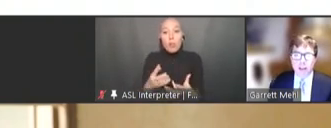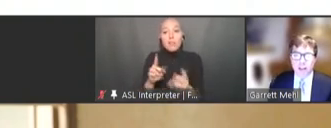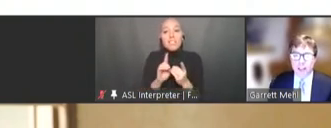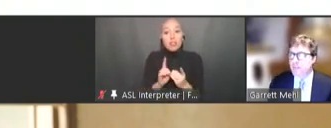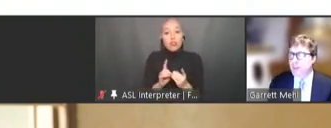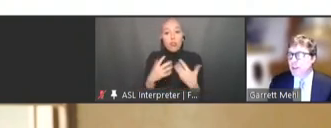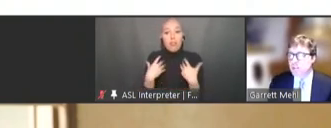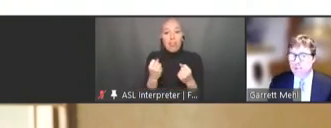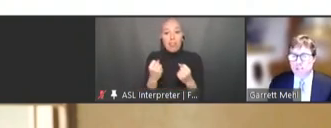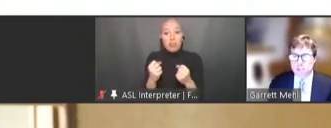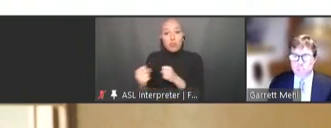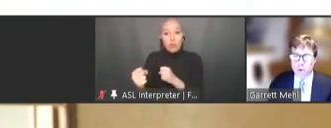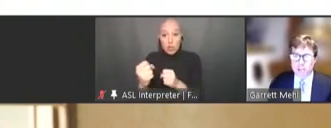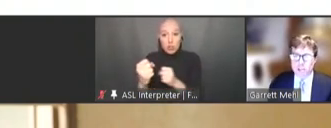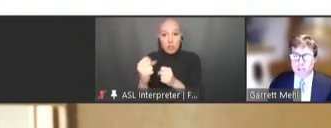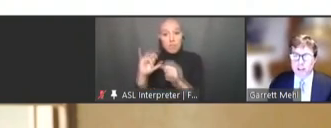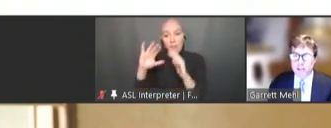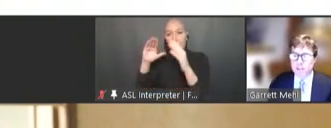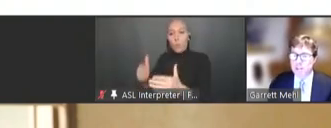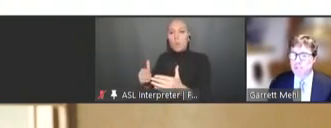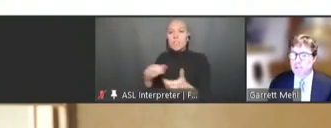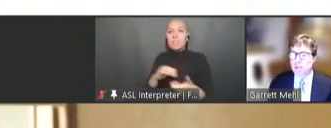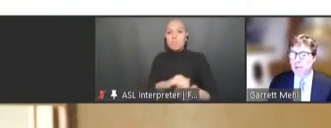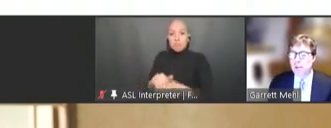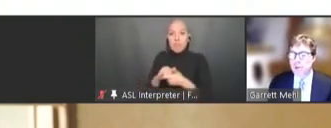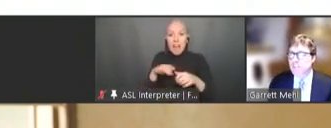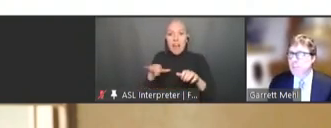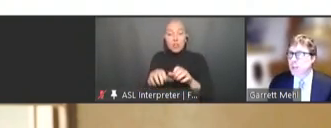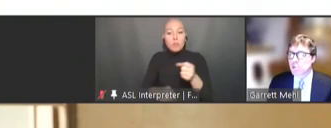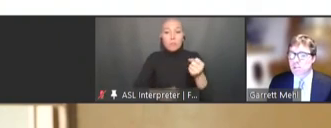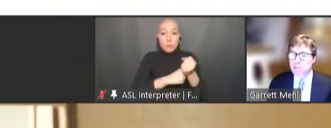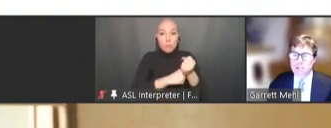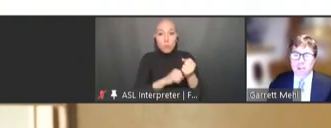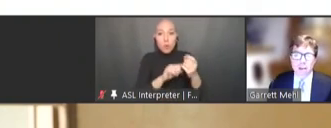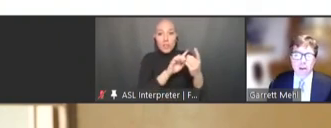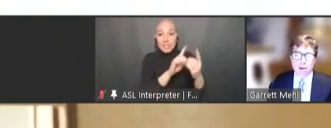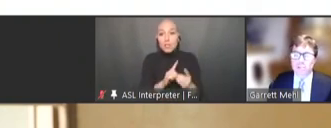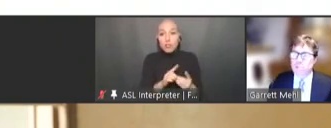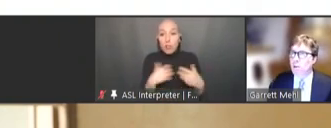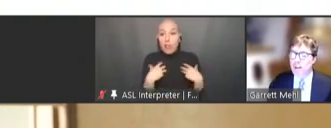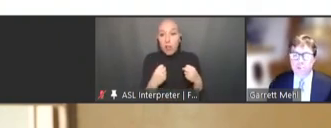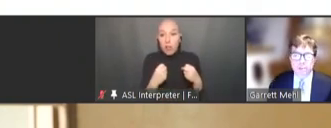collective actions to support digital health systems transformation across all countries.